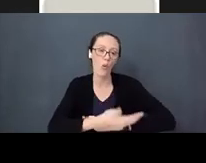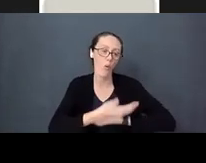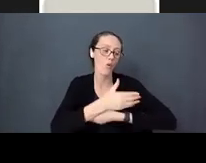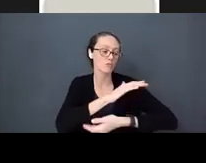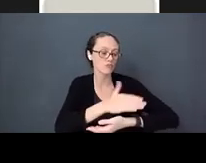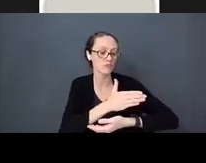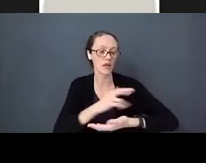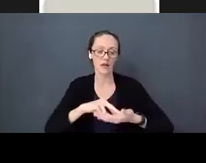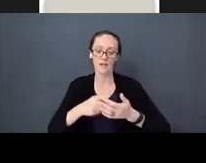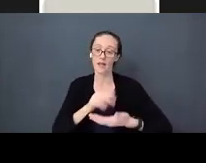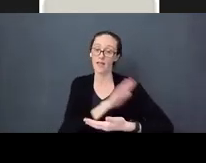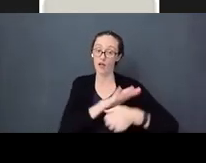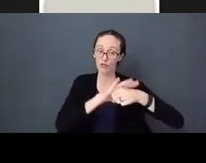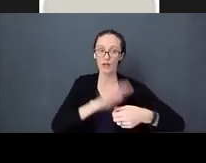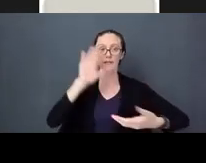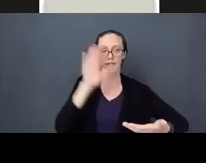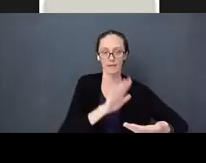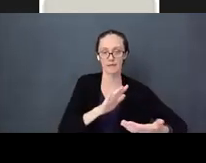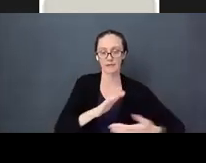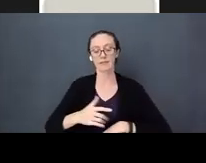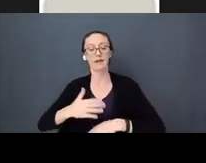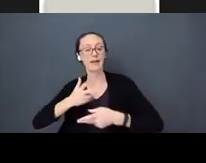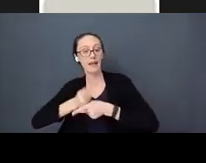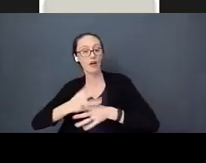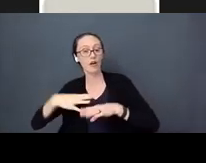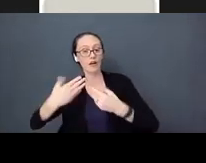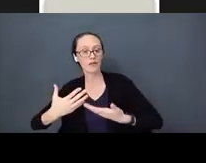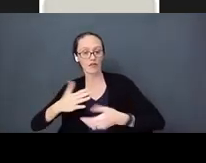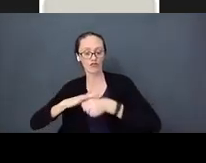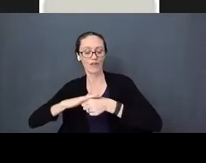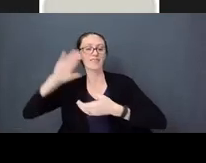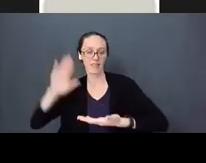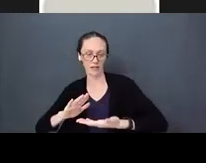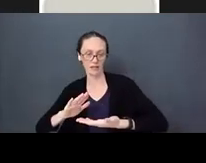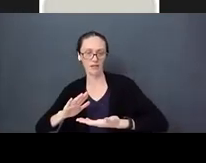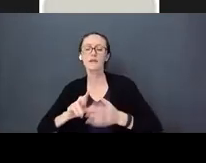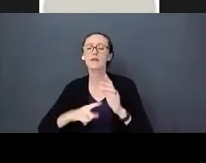strengthens the caregiver/child bond. When you touch and hold your baby and look into